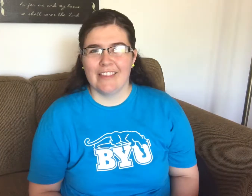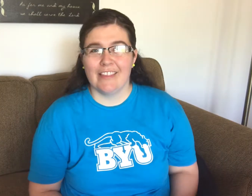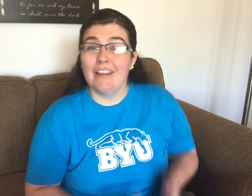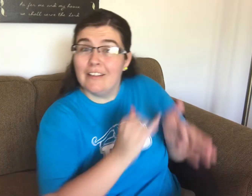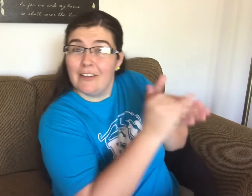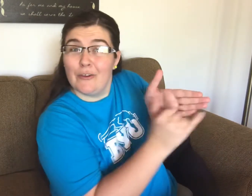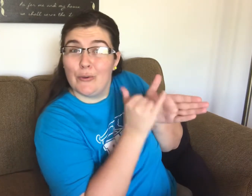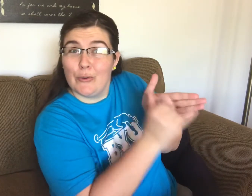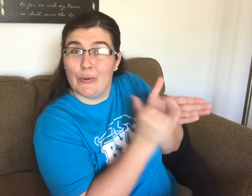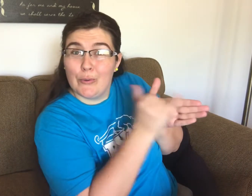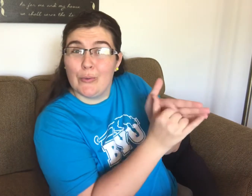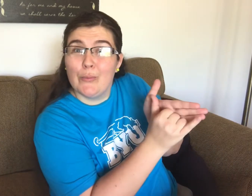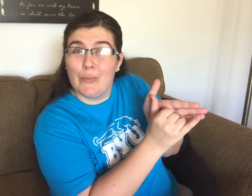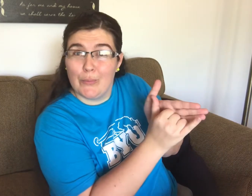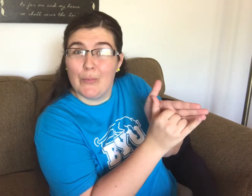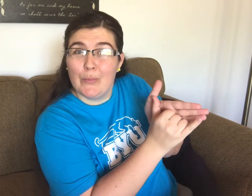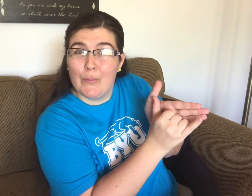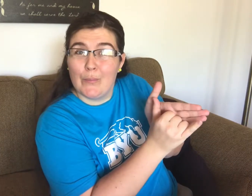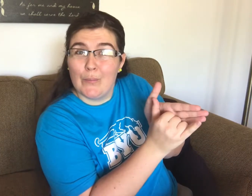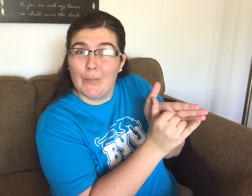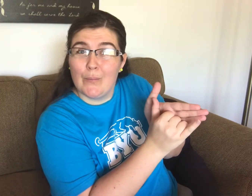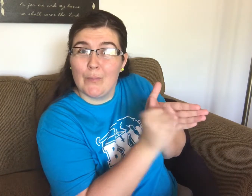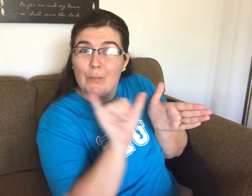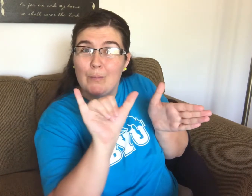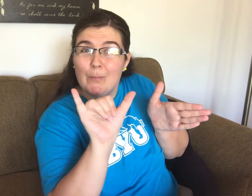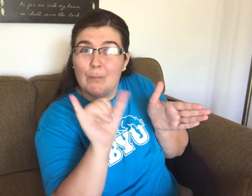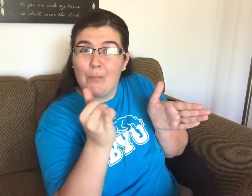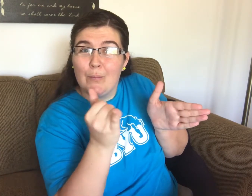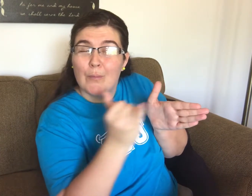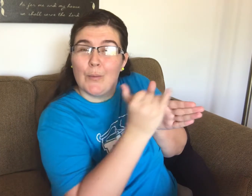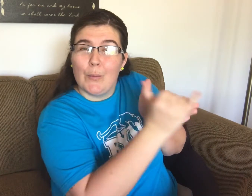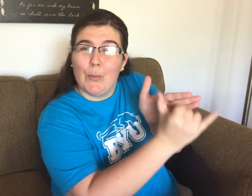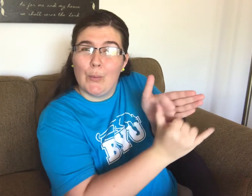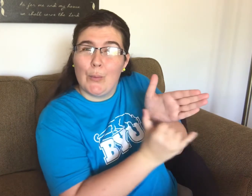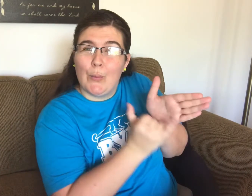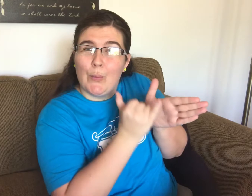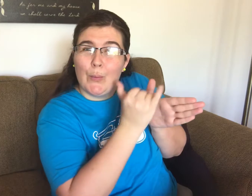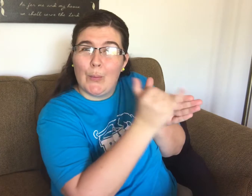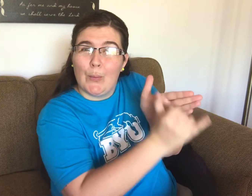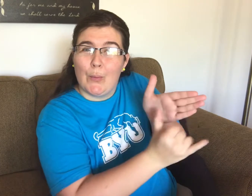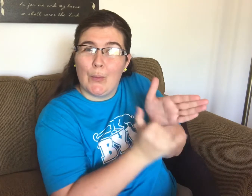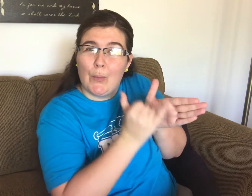Estonian Sign Language for YOUTUBE